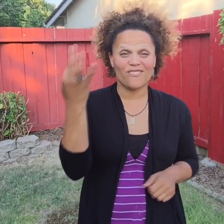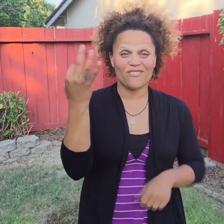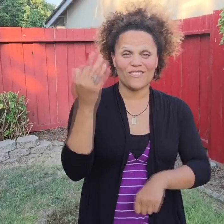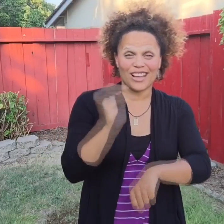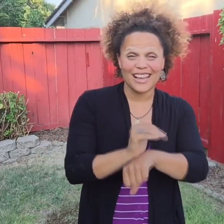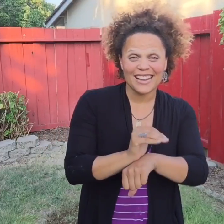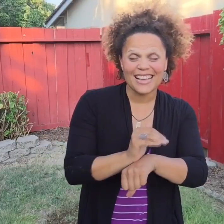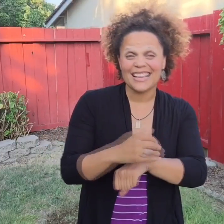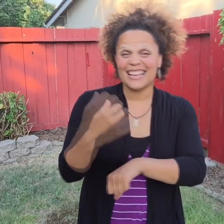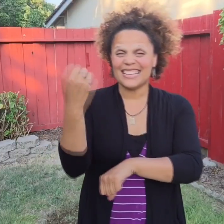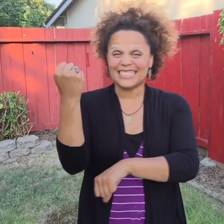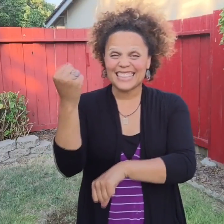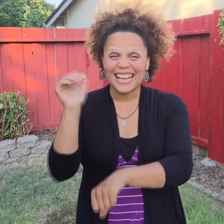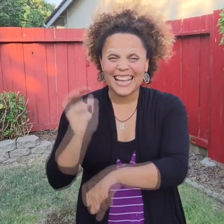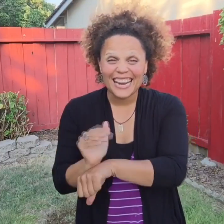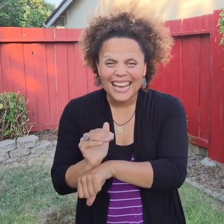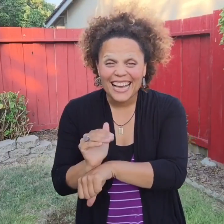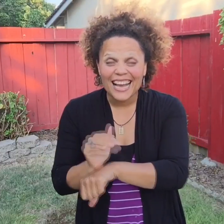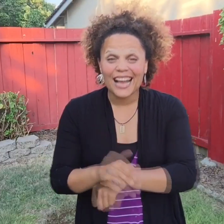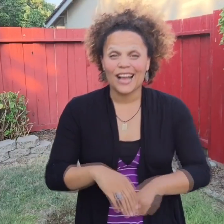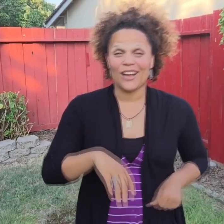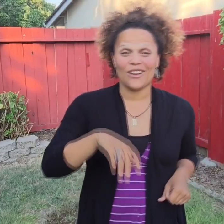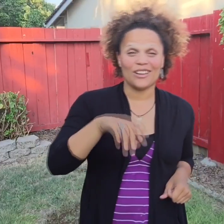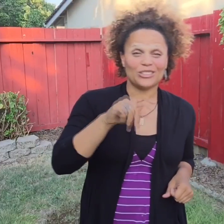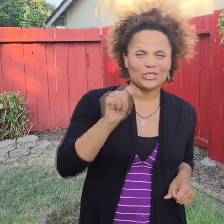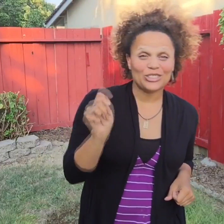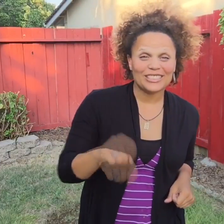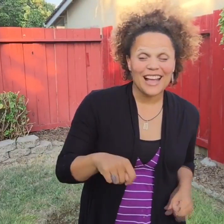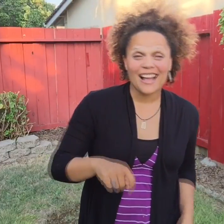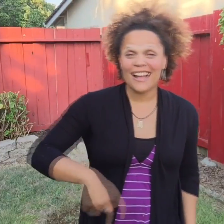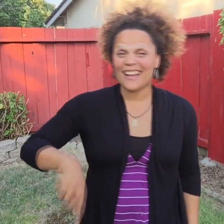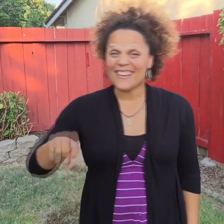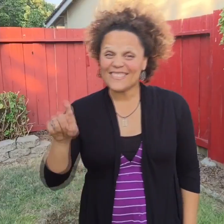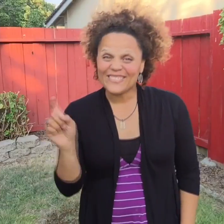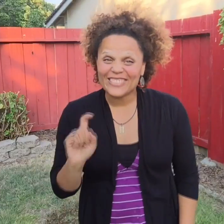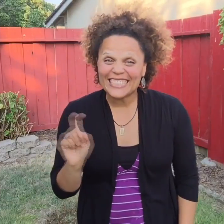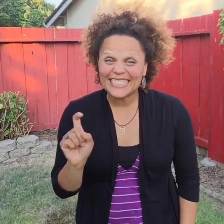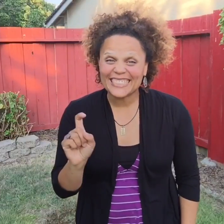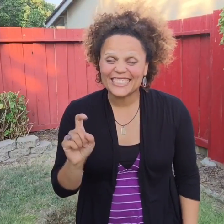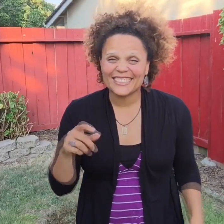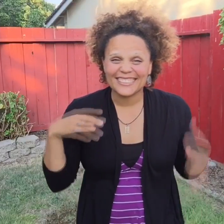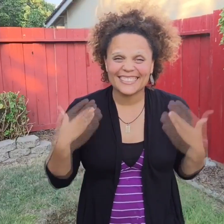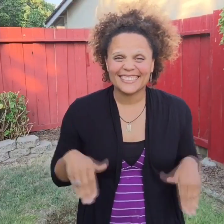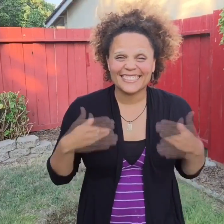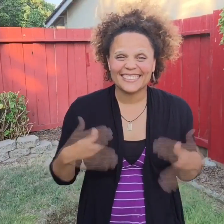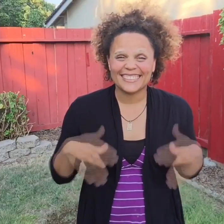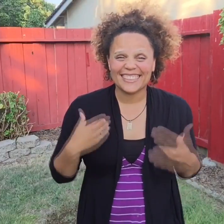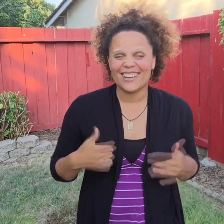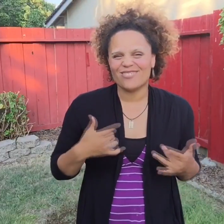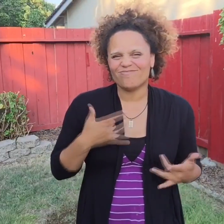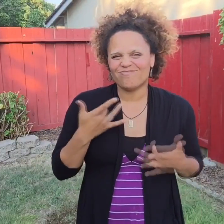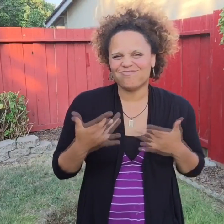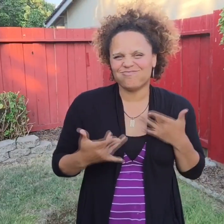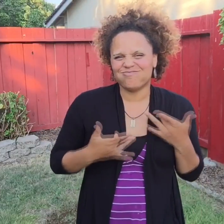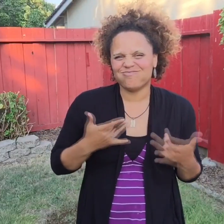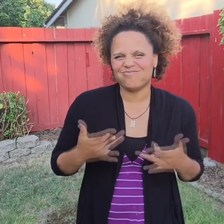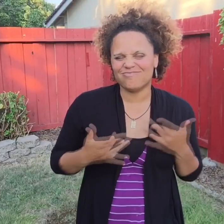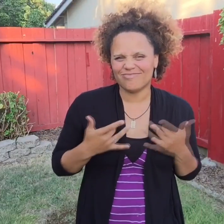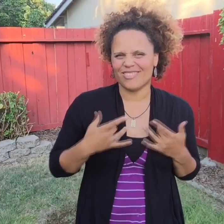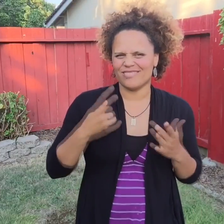Friday night in Tucson and Saturday night in Phoenix! It's so exciting!